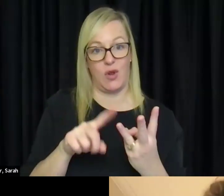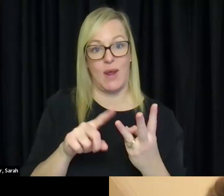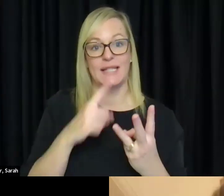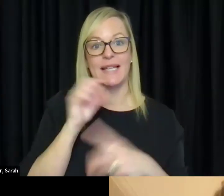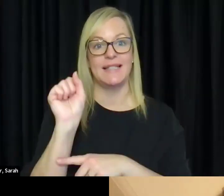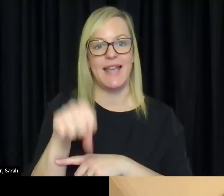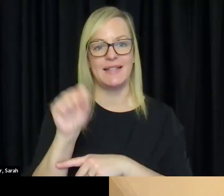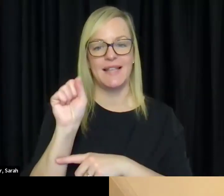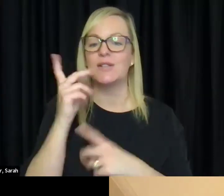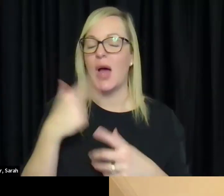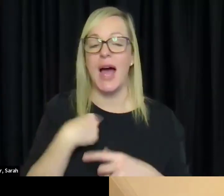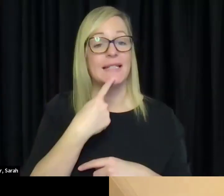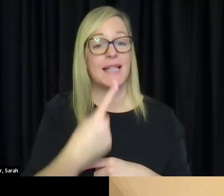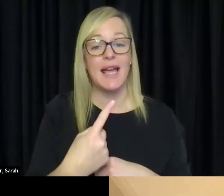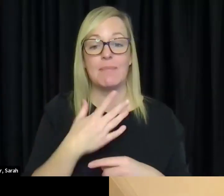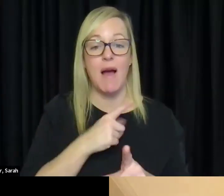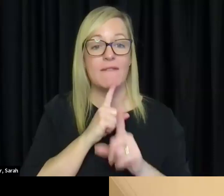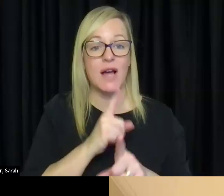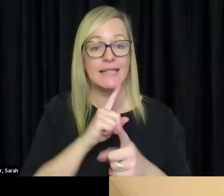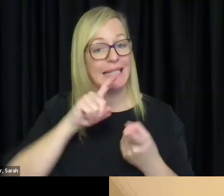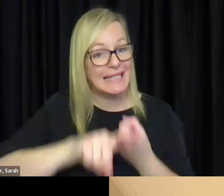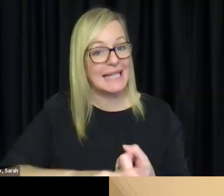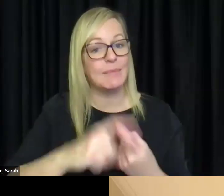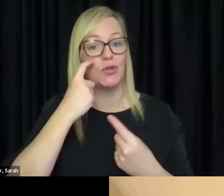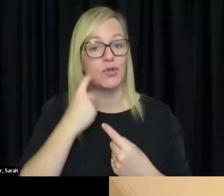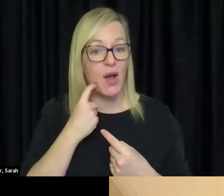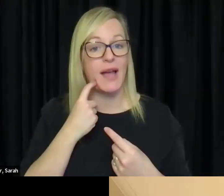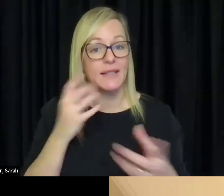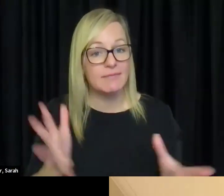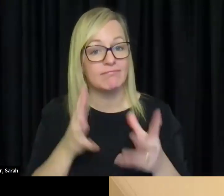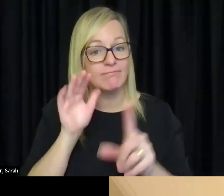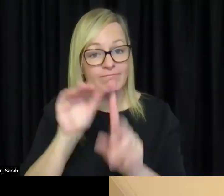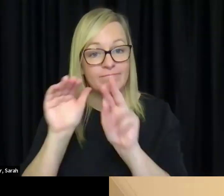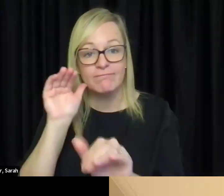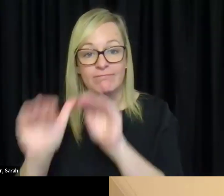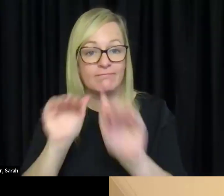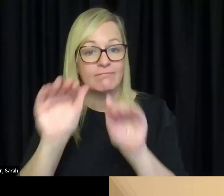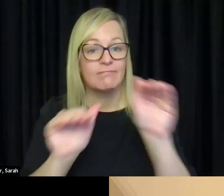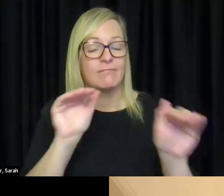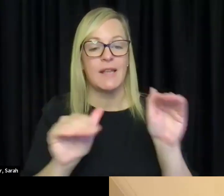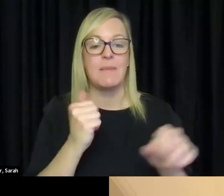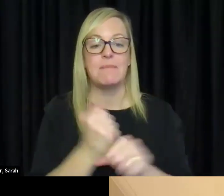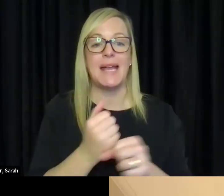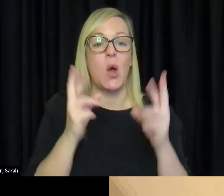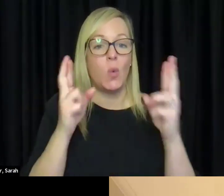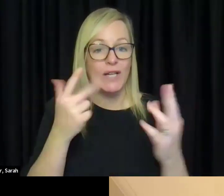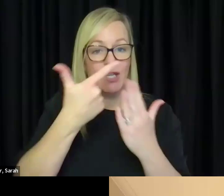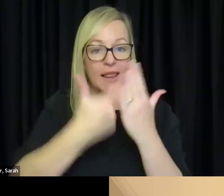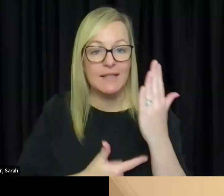keep trying and reach out make your kind of wish list of all the books that you like and all the